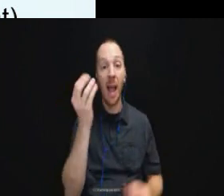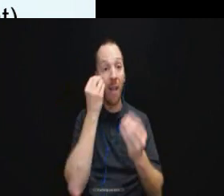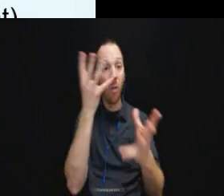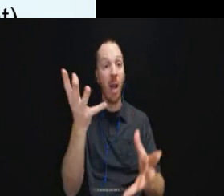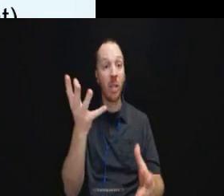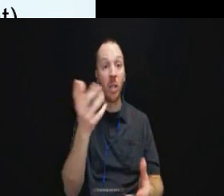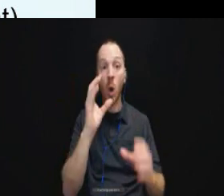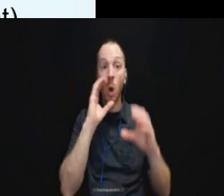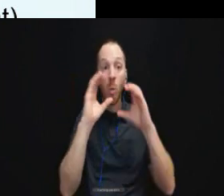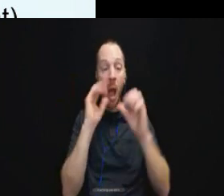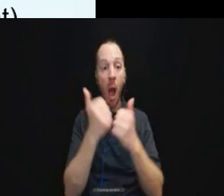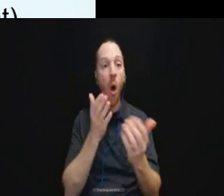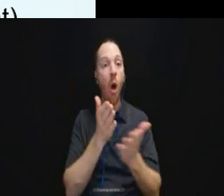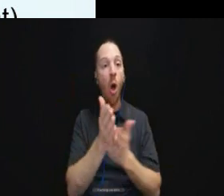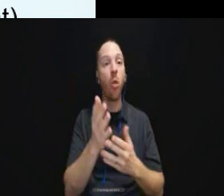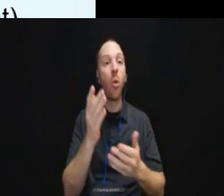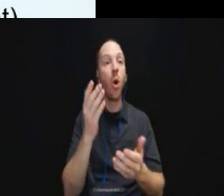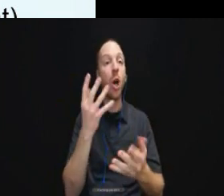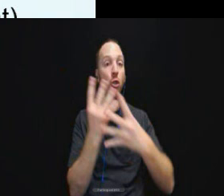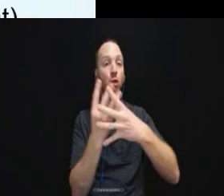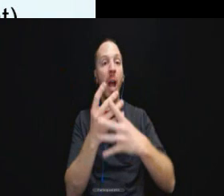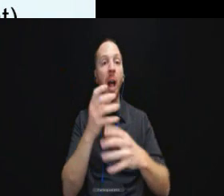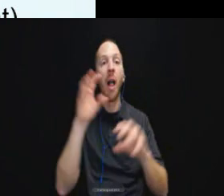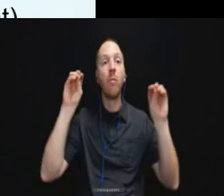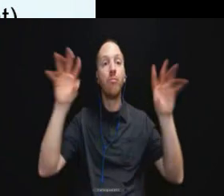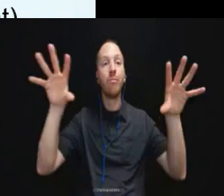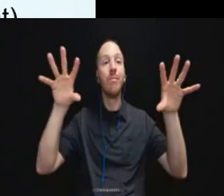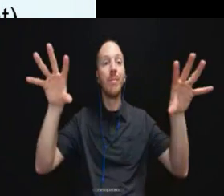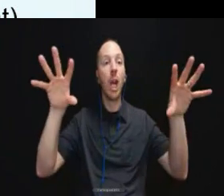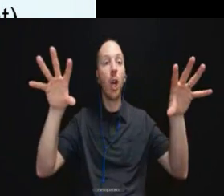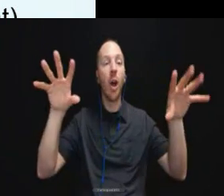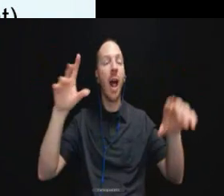alert system which was done over a loud speaker.